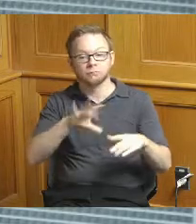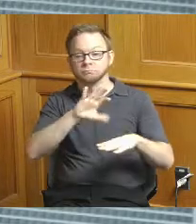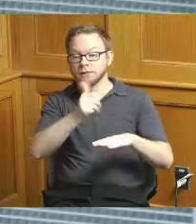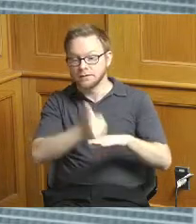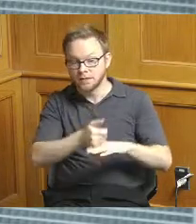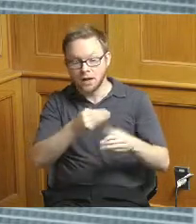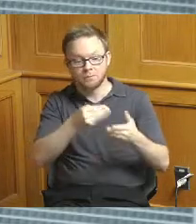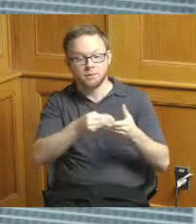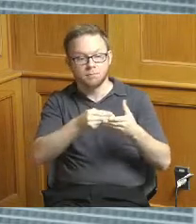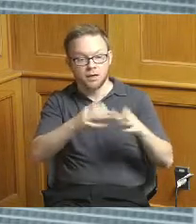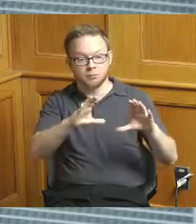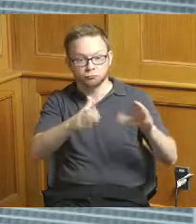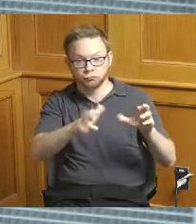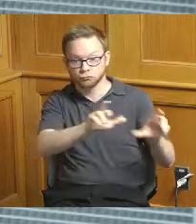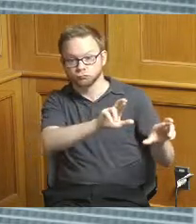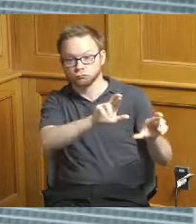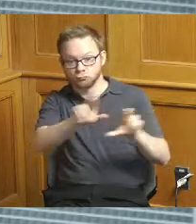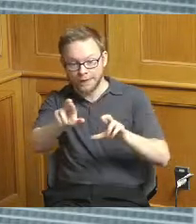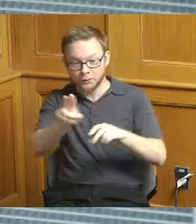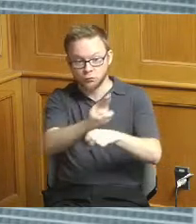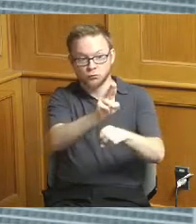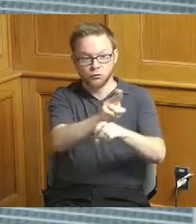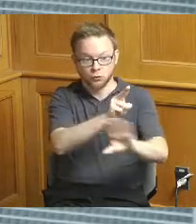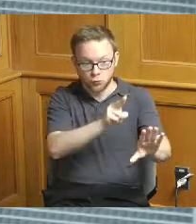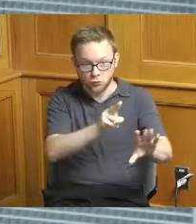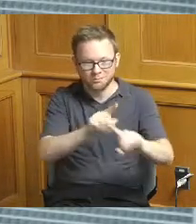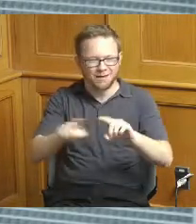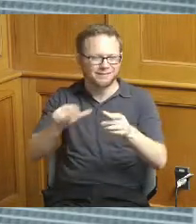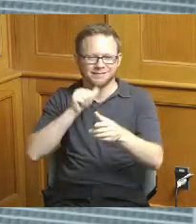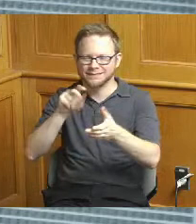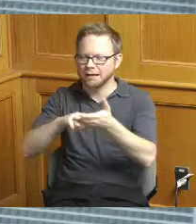and so and and in fact this might be a good opportunity to have Todd come up and explain but